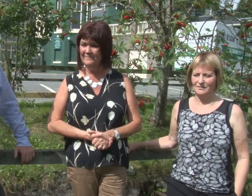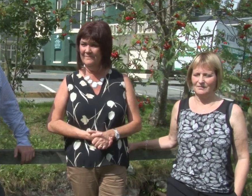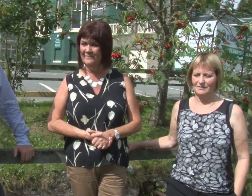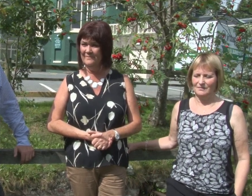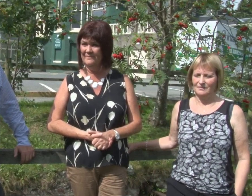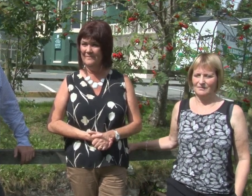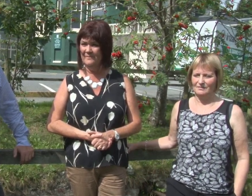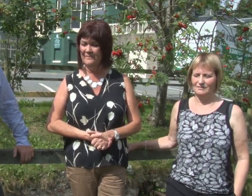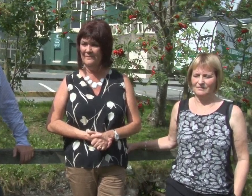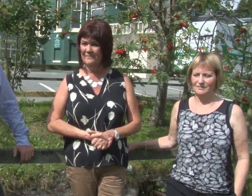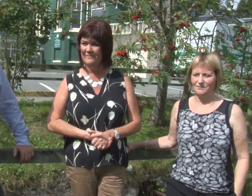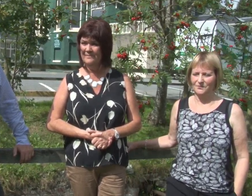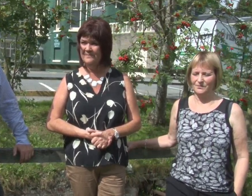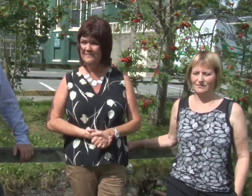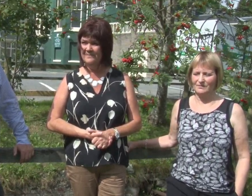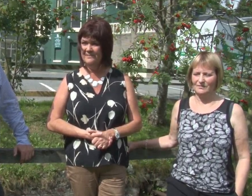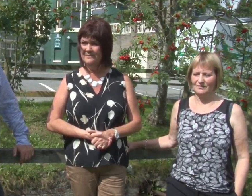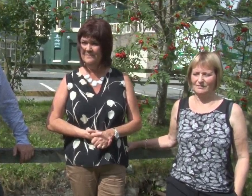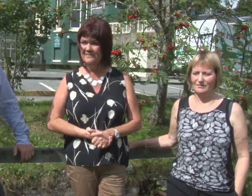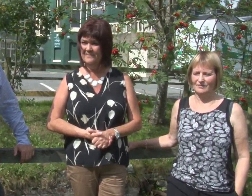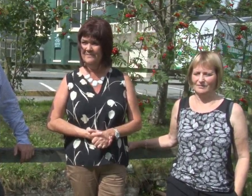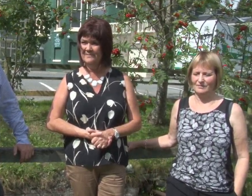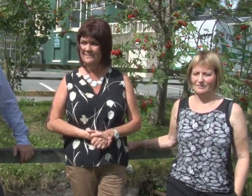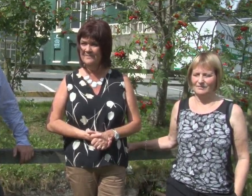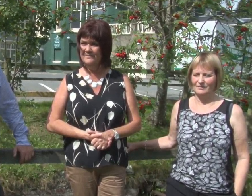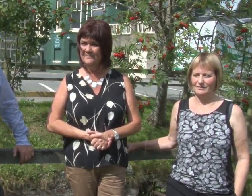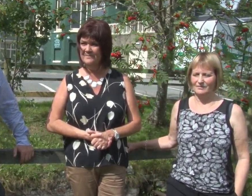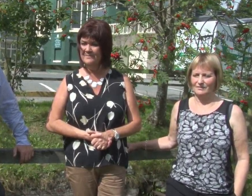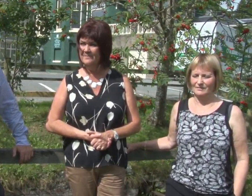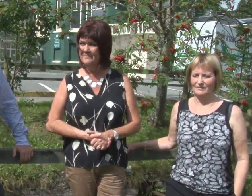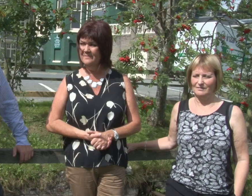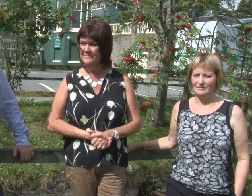has been said to them and it's made that informed decisions and going to demonstrate their choice in their own